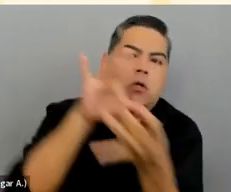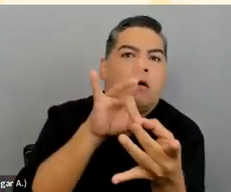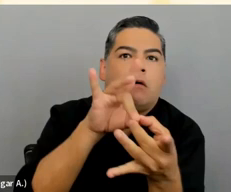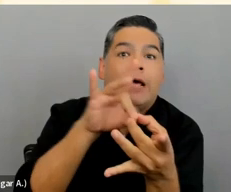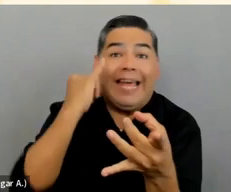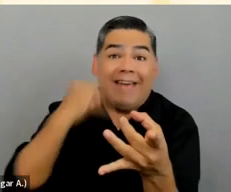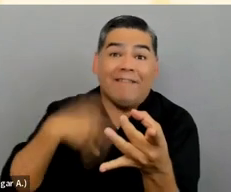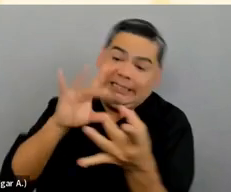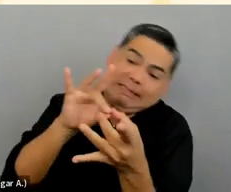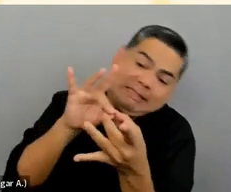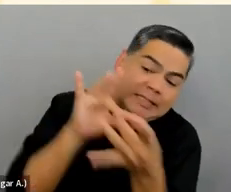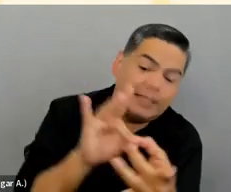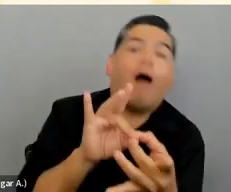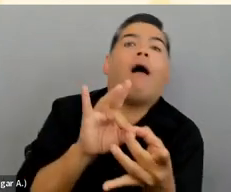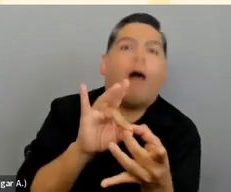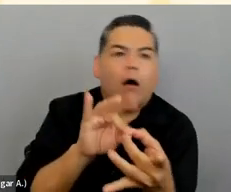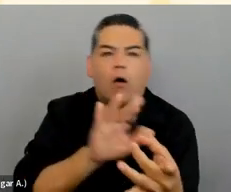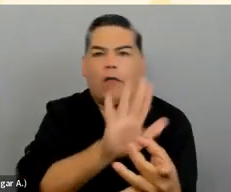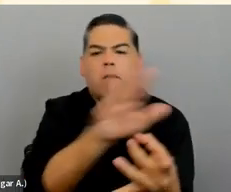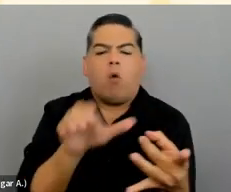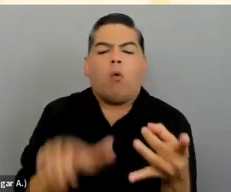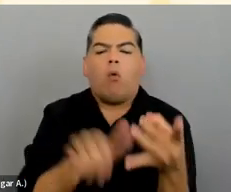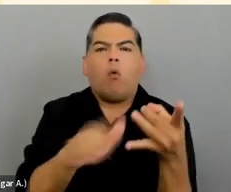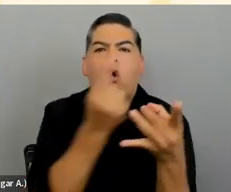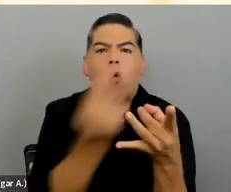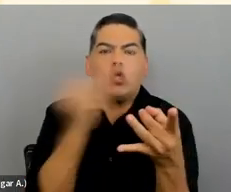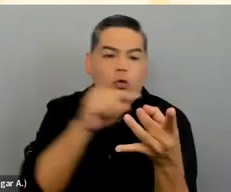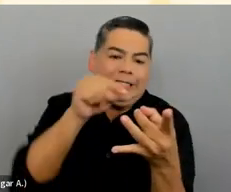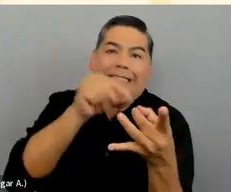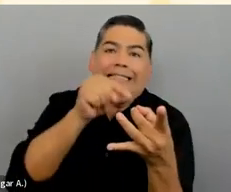in the topic or interested in the website or whatever the case may be.